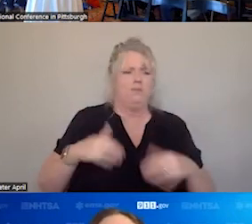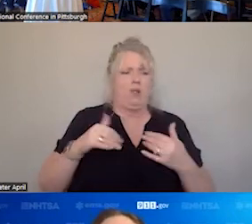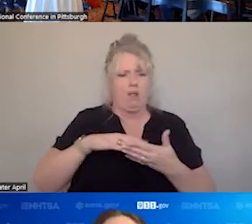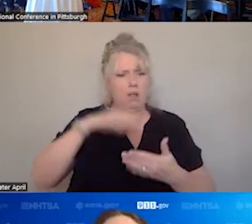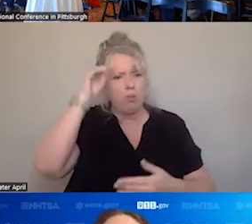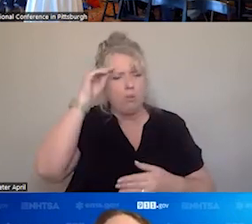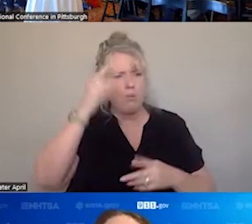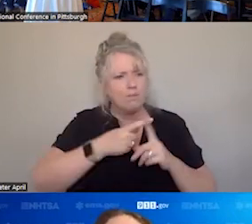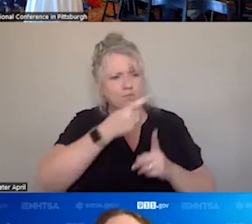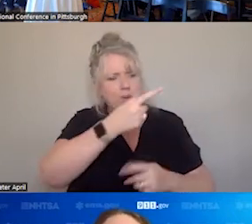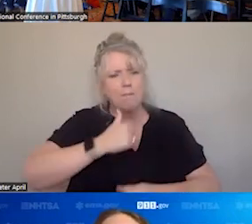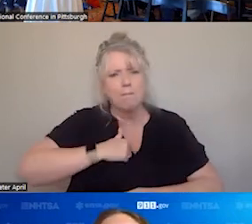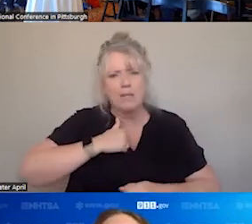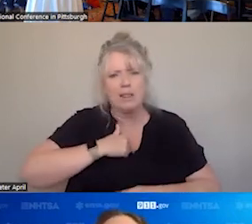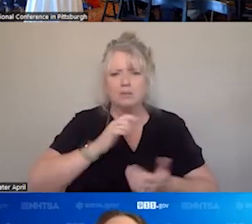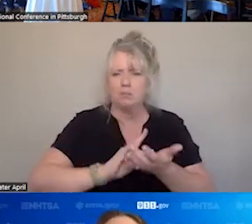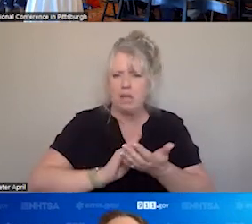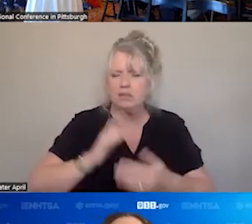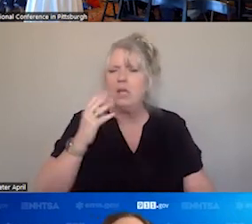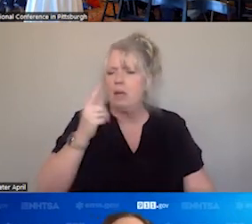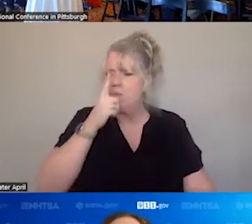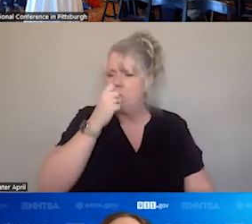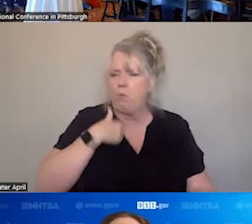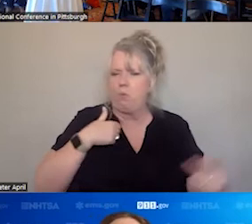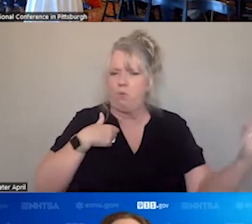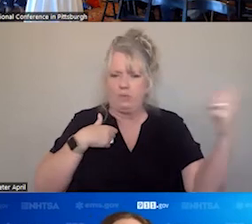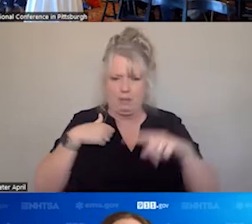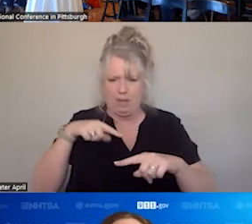THE MILITARY MEDICINE AND FROM THOSE WHO CAME BACK WITH THIS INCREDIBLE KNOWLEDGE OF TRAUMA.